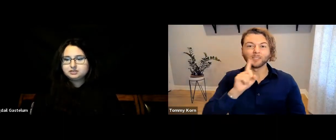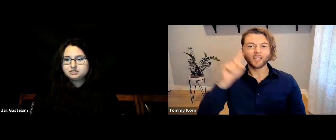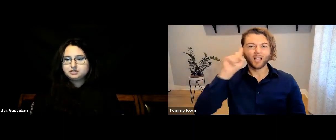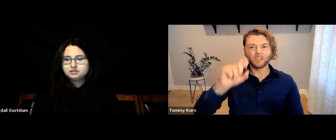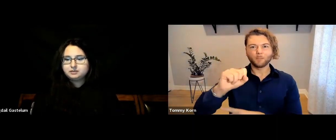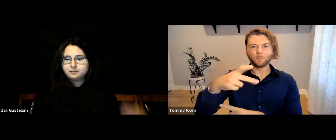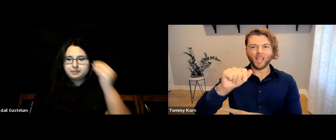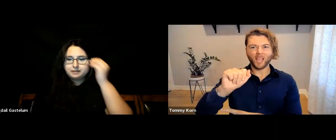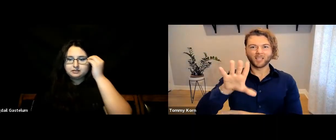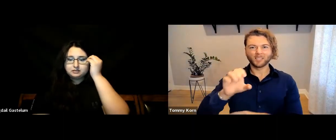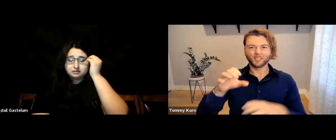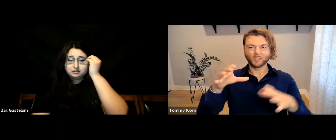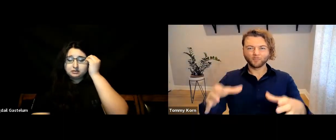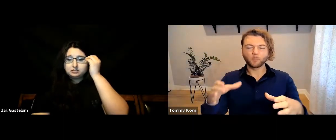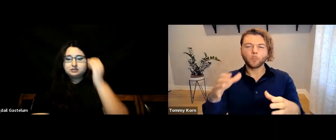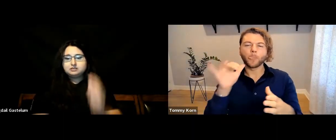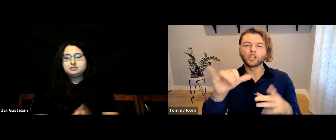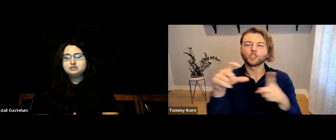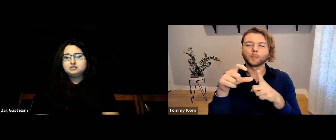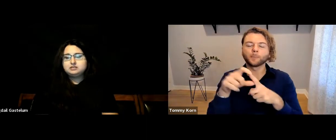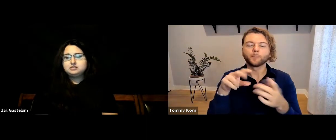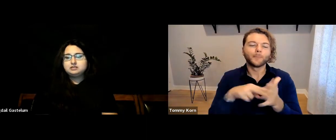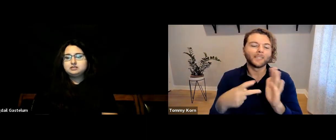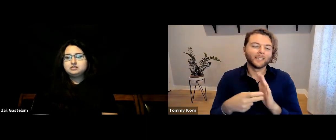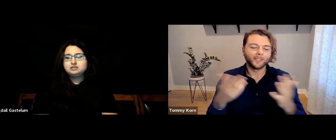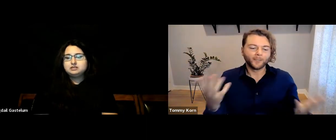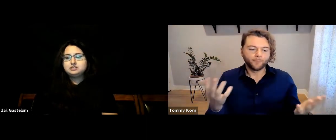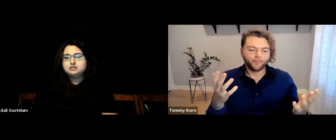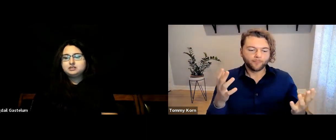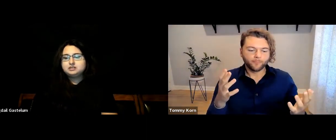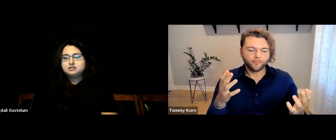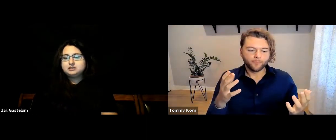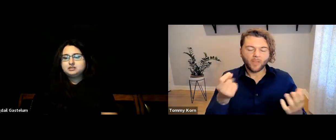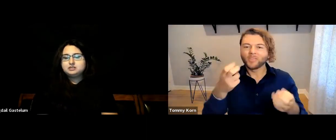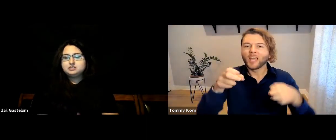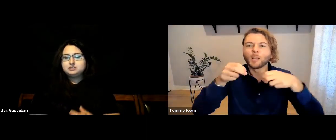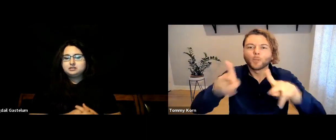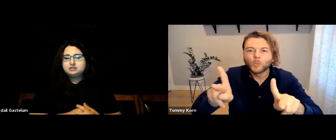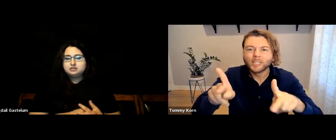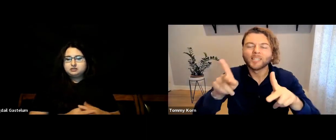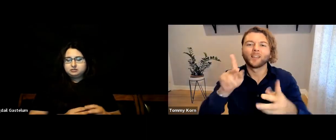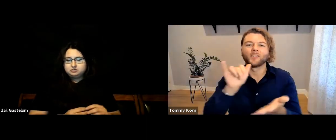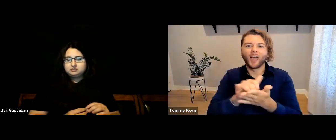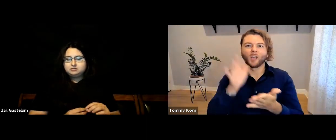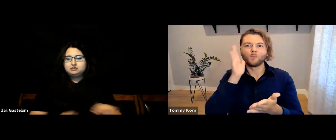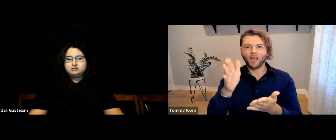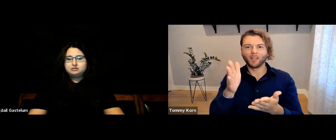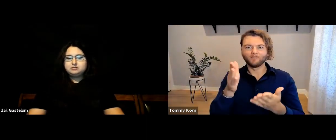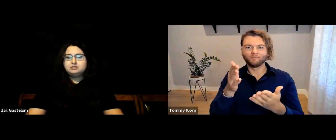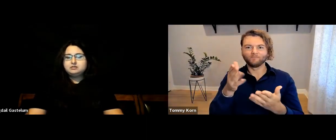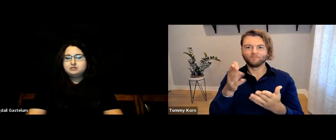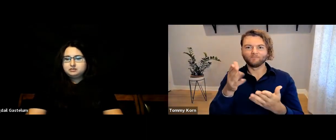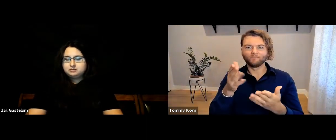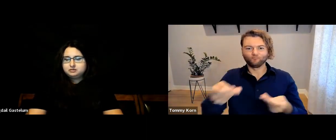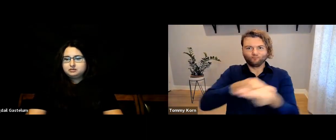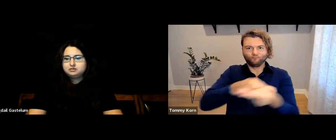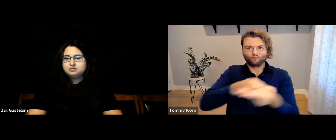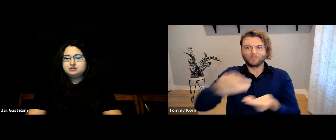We have this “Deaf Space,” where it’s a really collaborative space